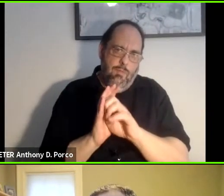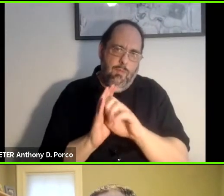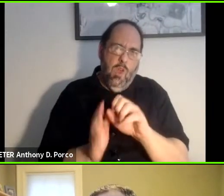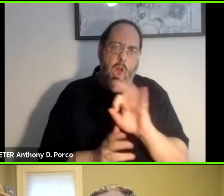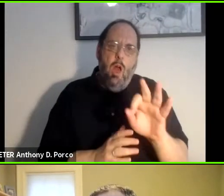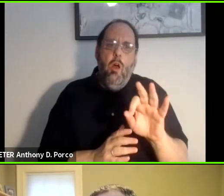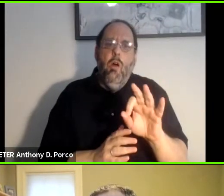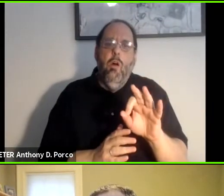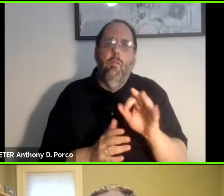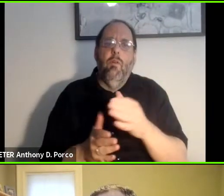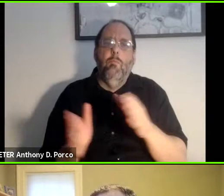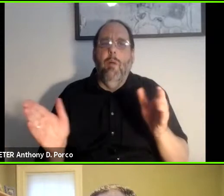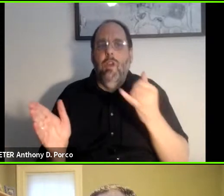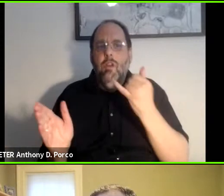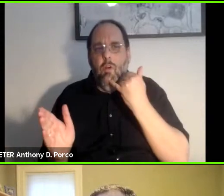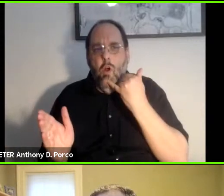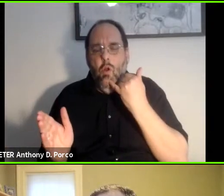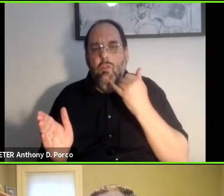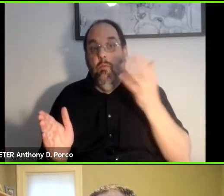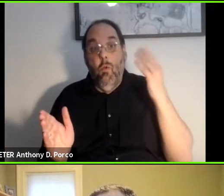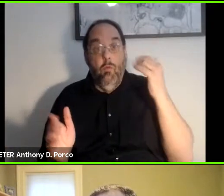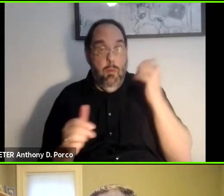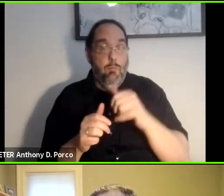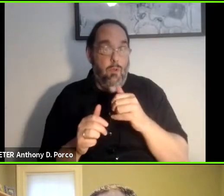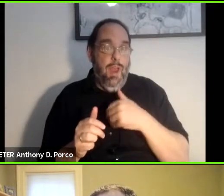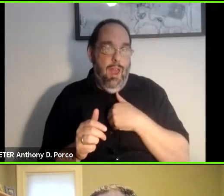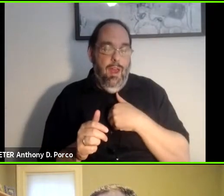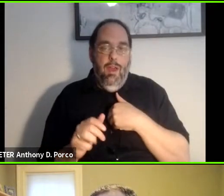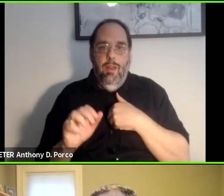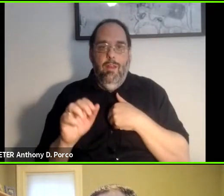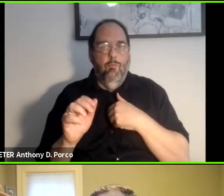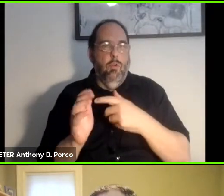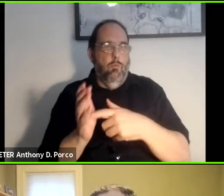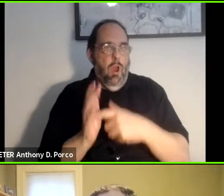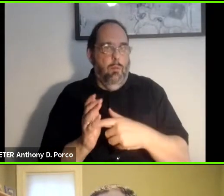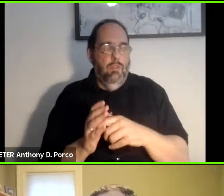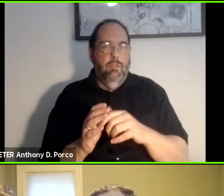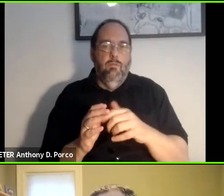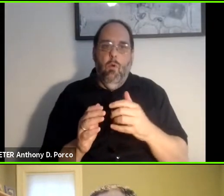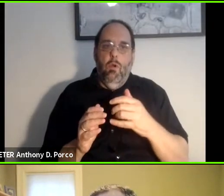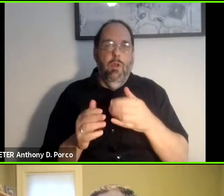public phones. We used to have a lot of you know, requirements for how accessible public phones